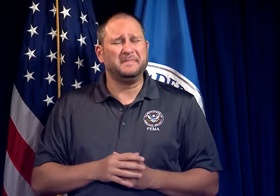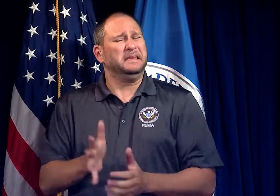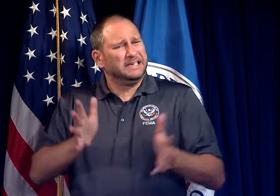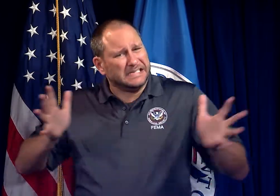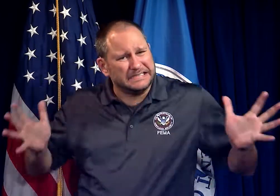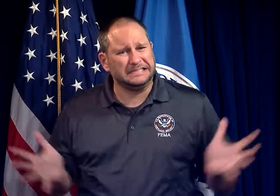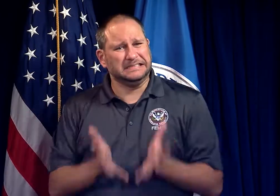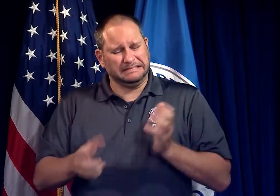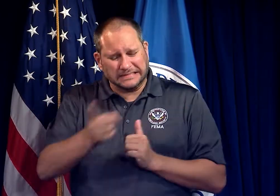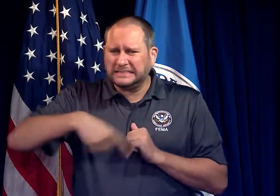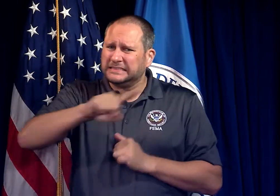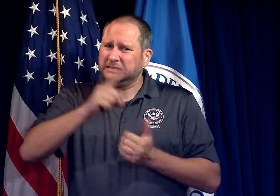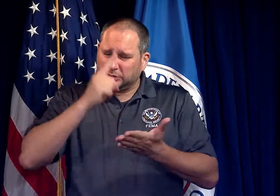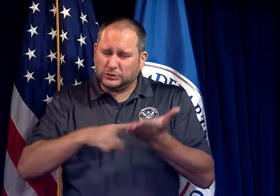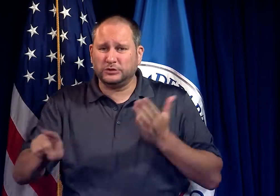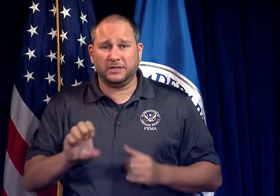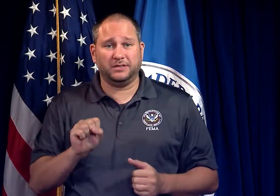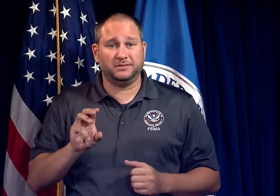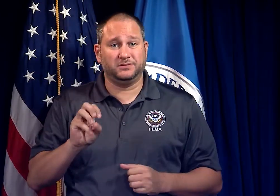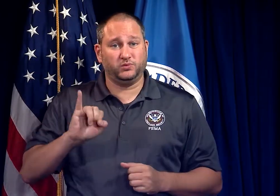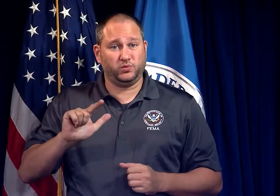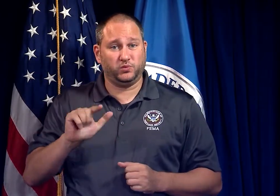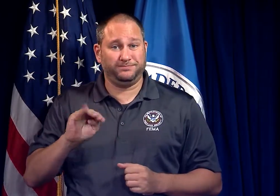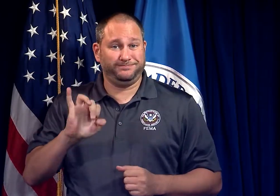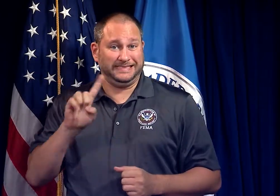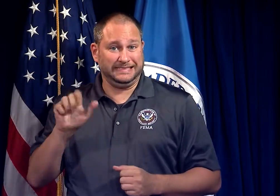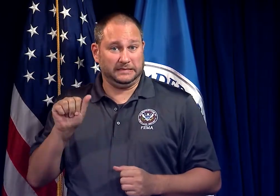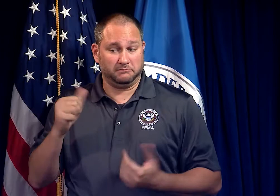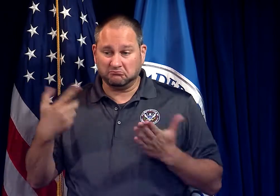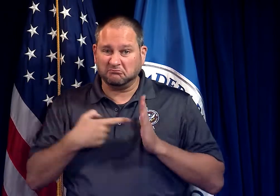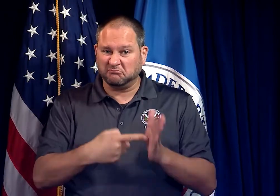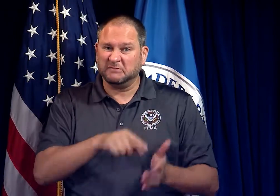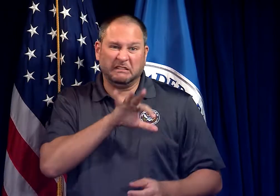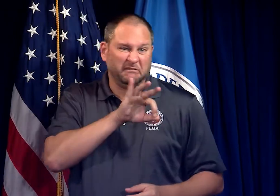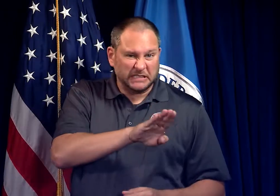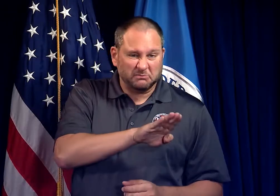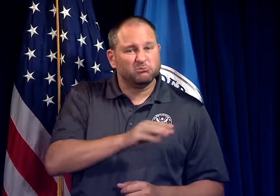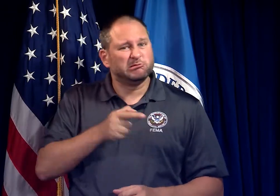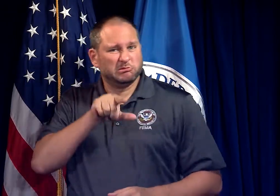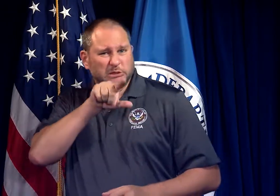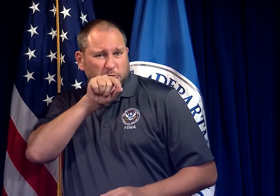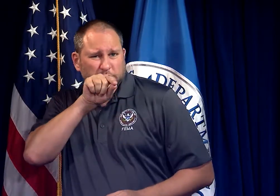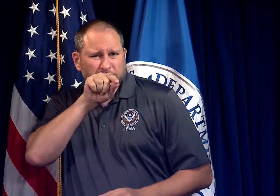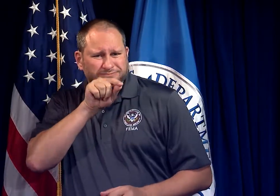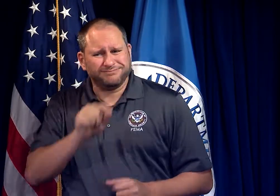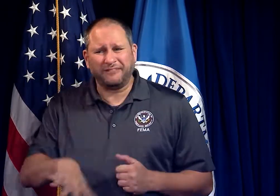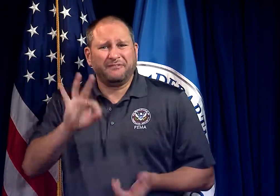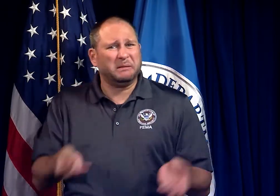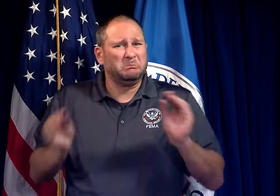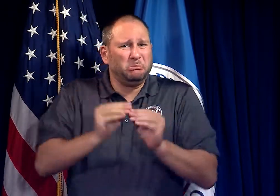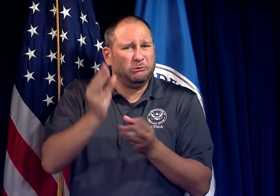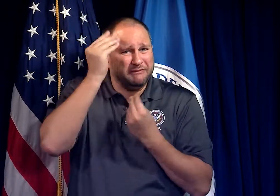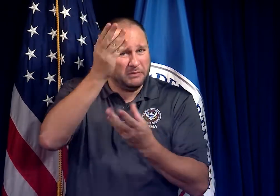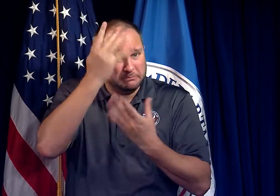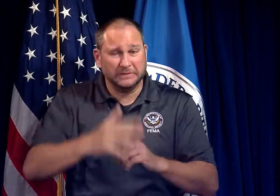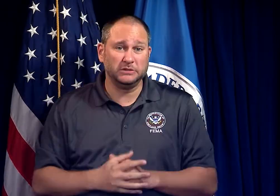It is encouraged that you check social network sites like Facebook or Twitter for information about your family and friends,